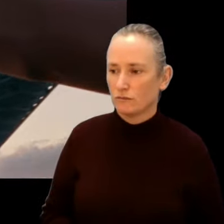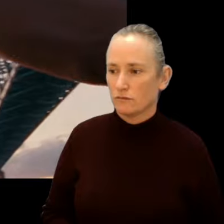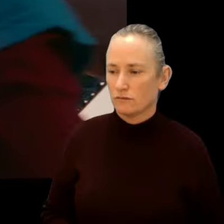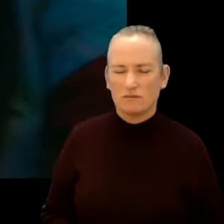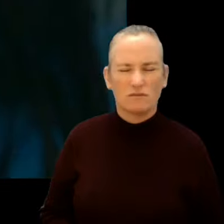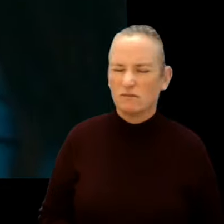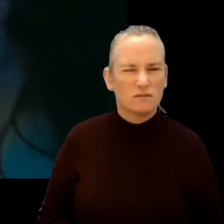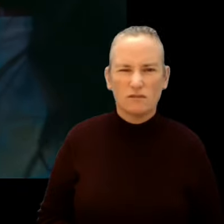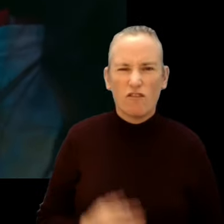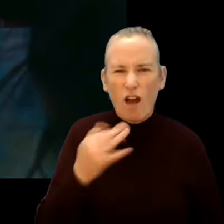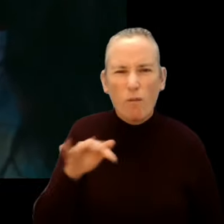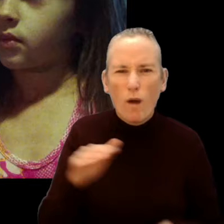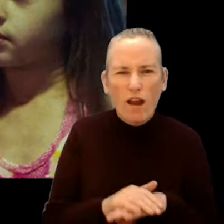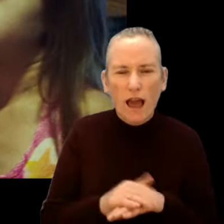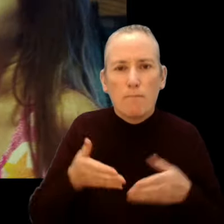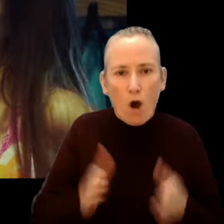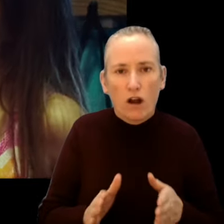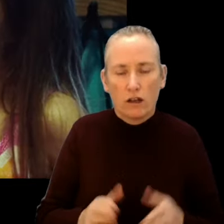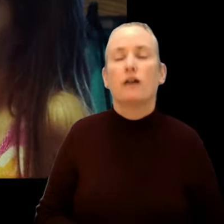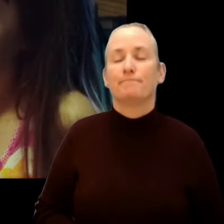And where are you from, like born? I was born in Korea